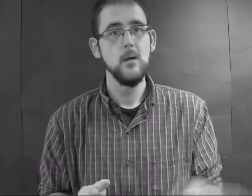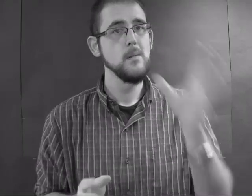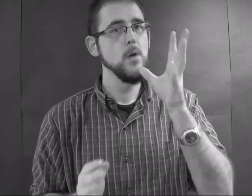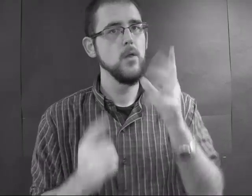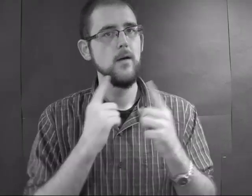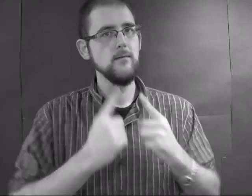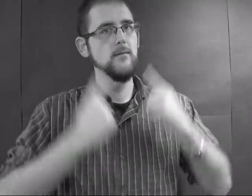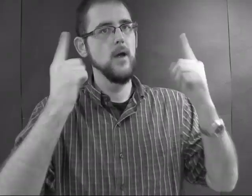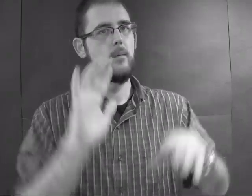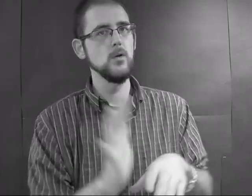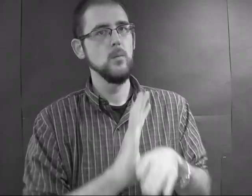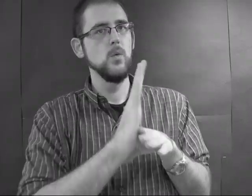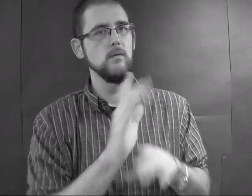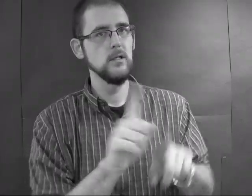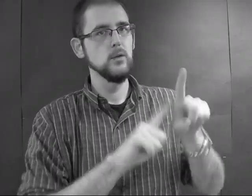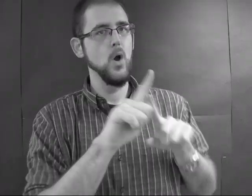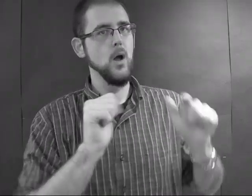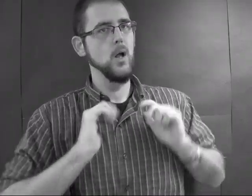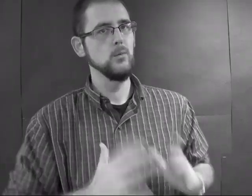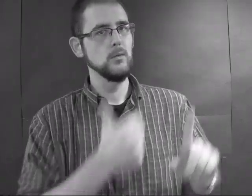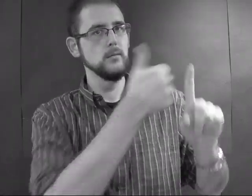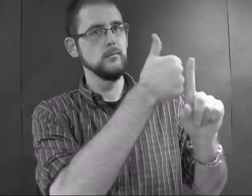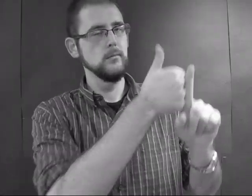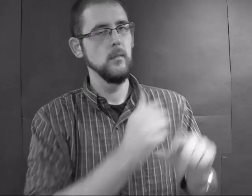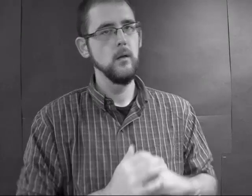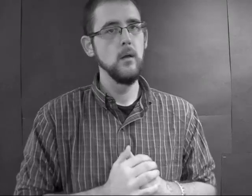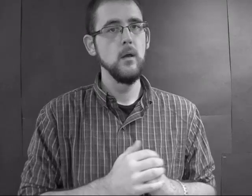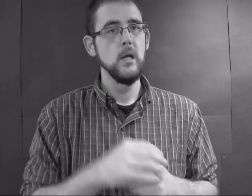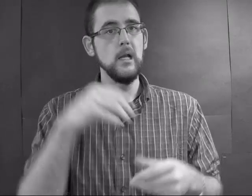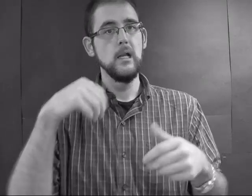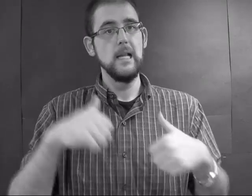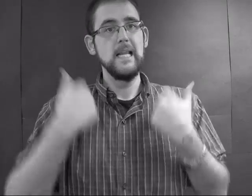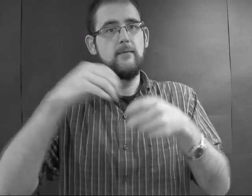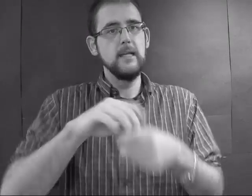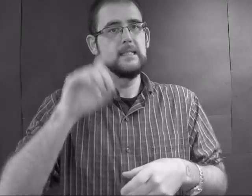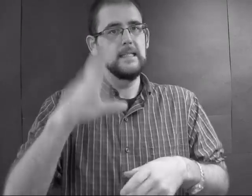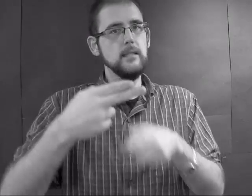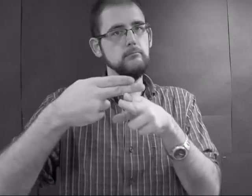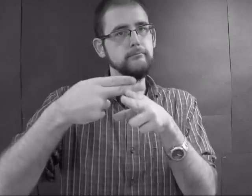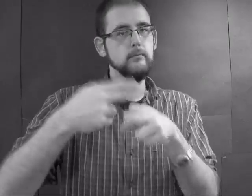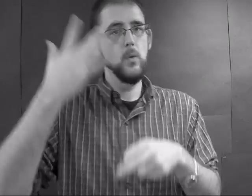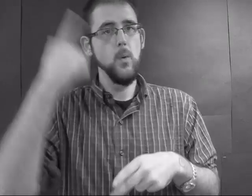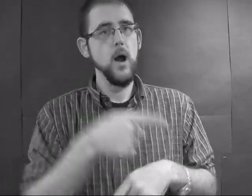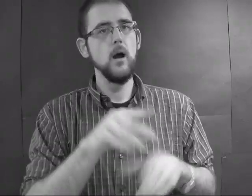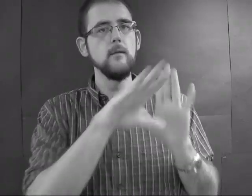Her mother is a famous film actress, and they're in DC temporarily while